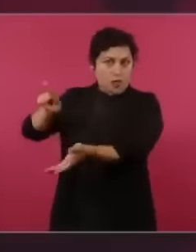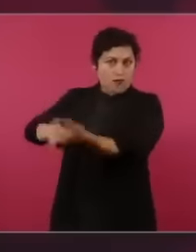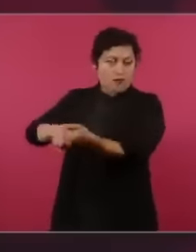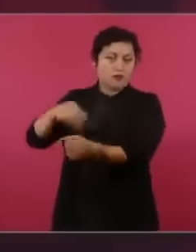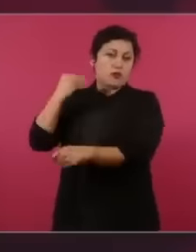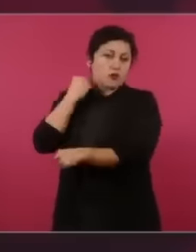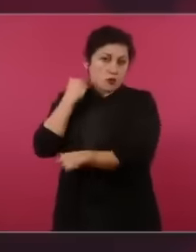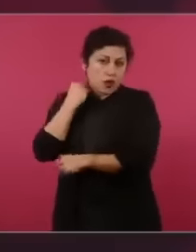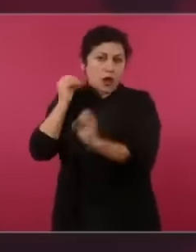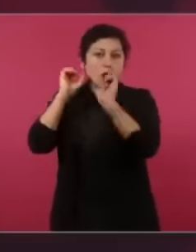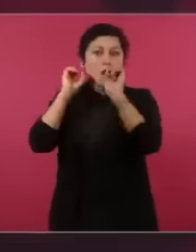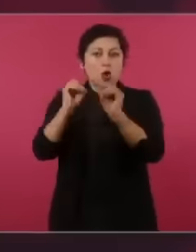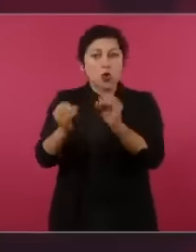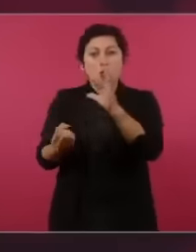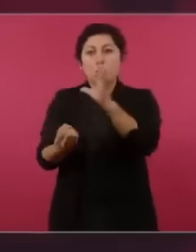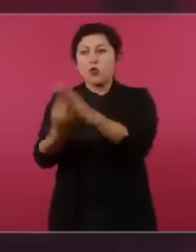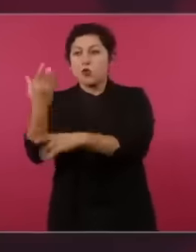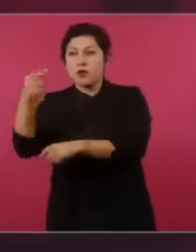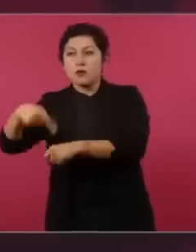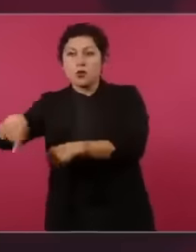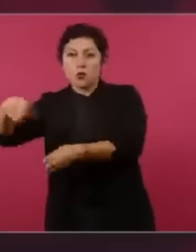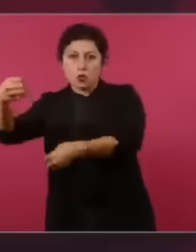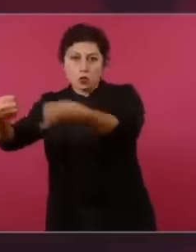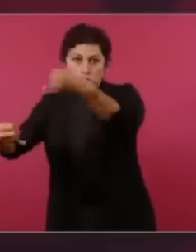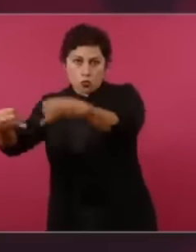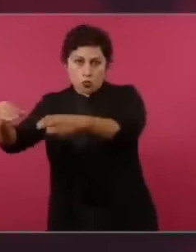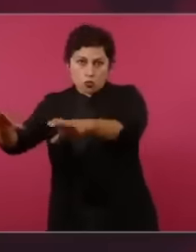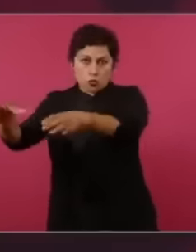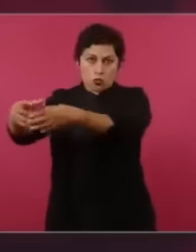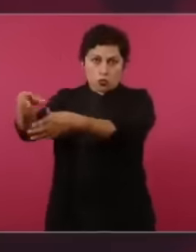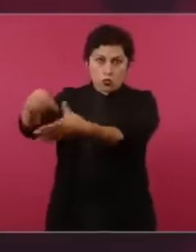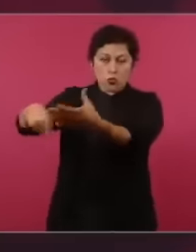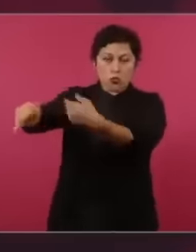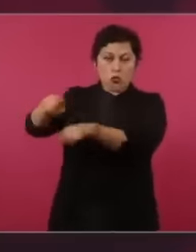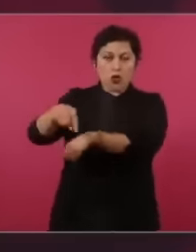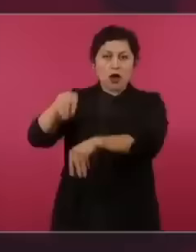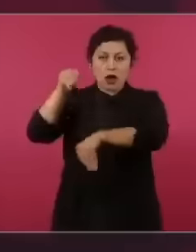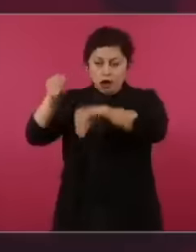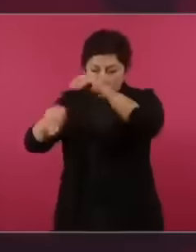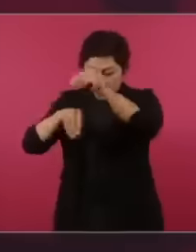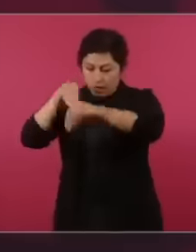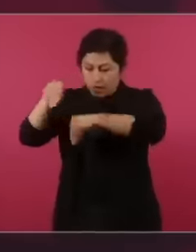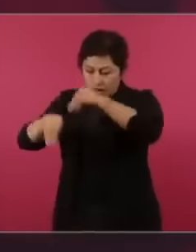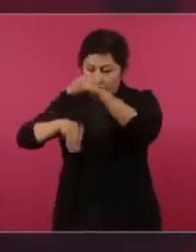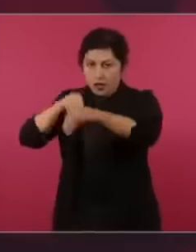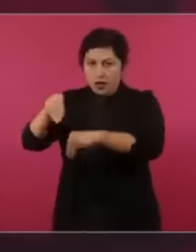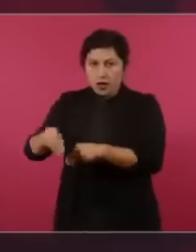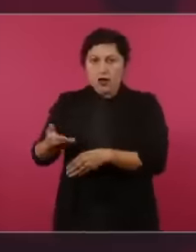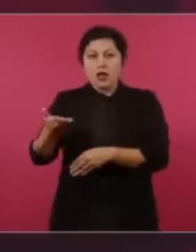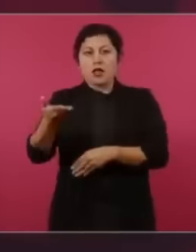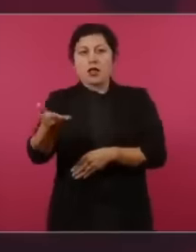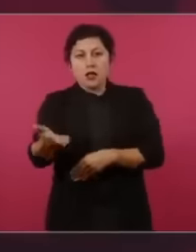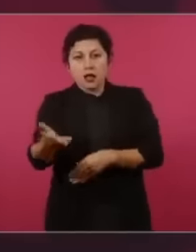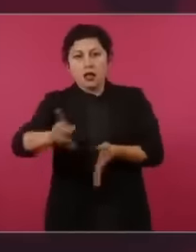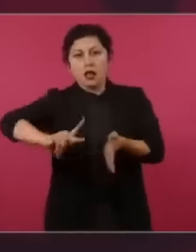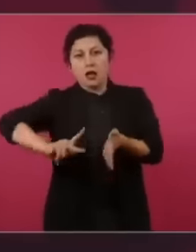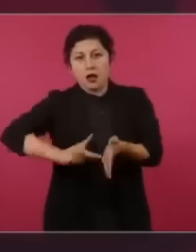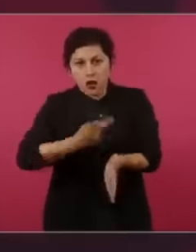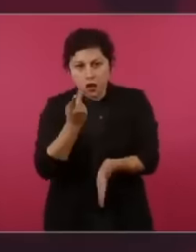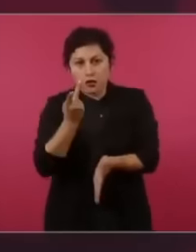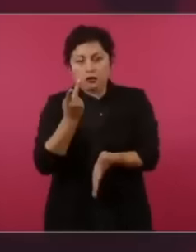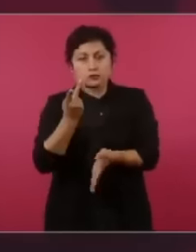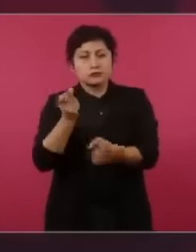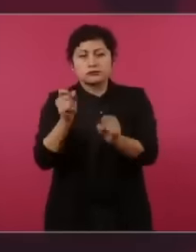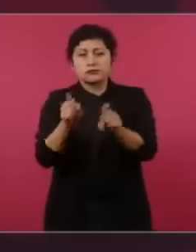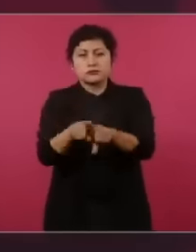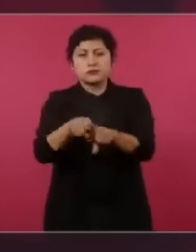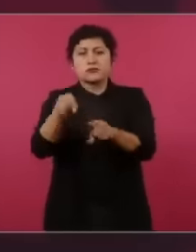court and it is a vicious circle